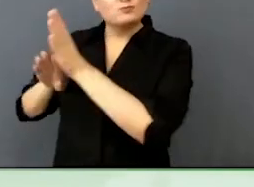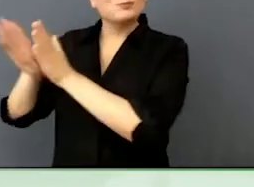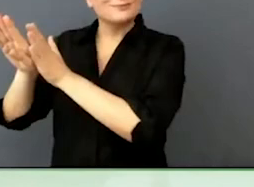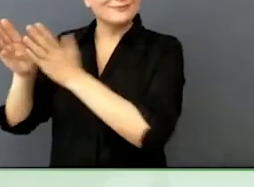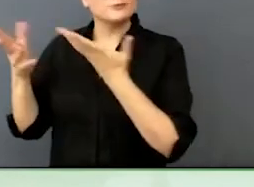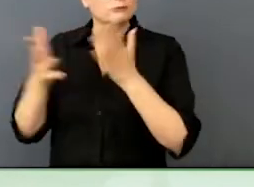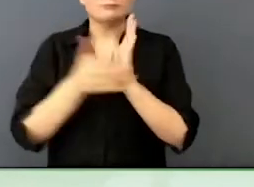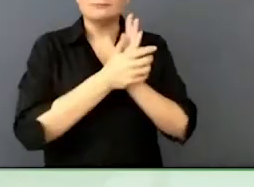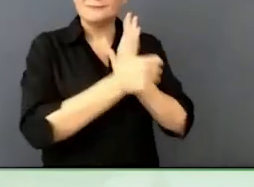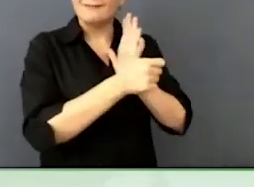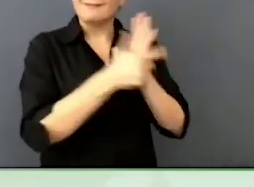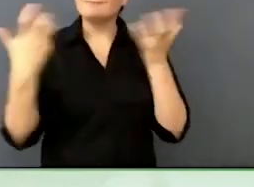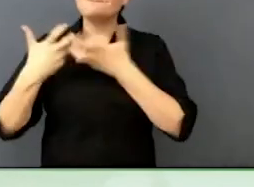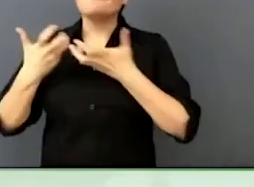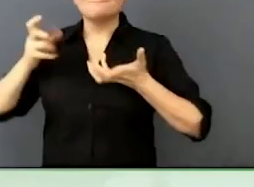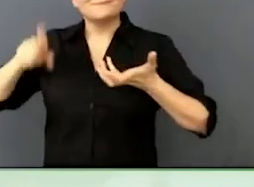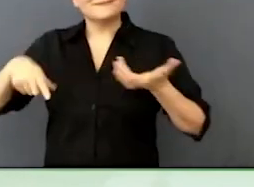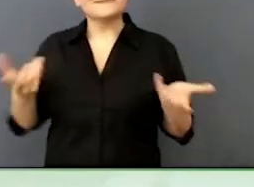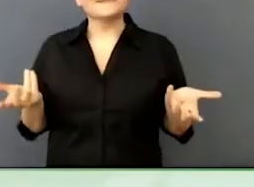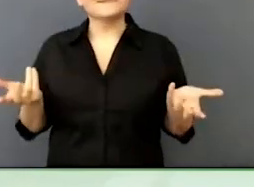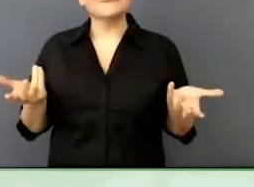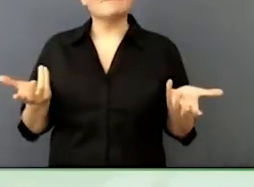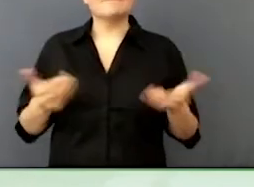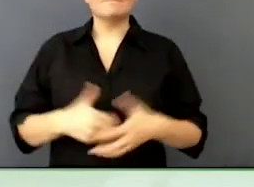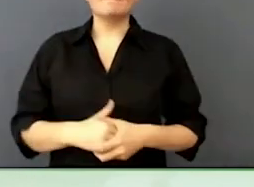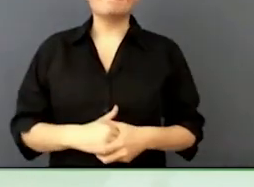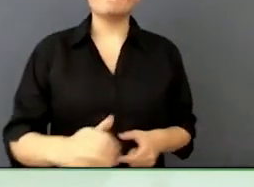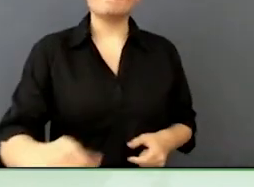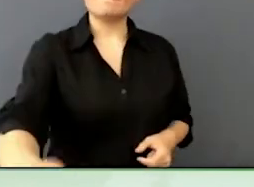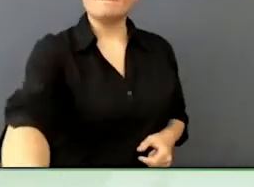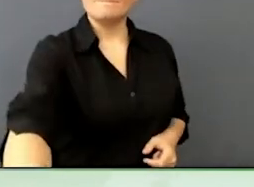look at job markets, and say, why is it so hard for us to attract talent?